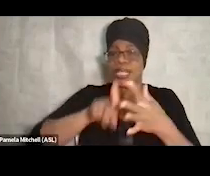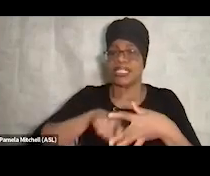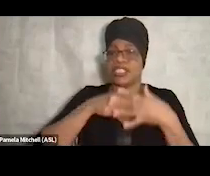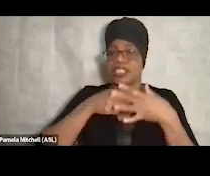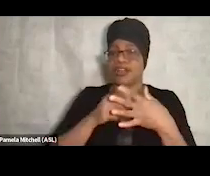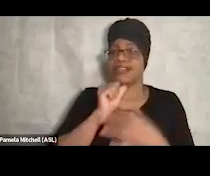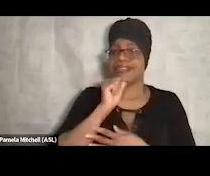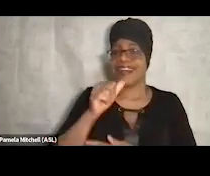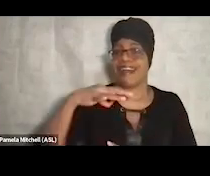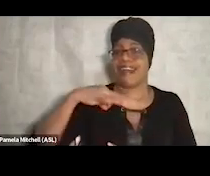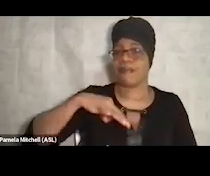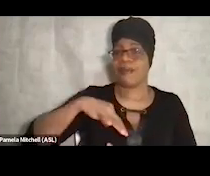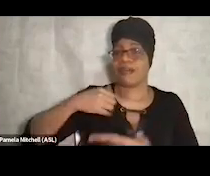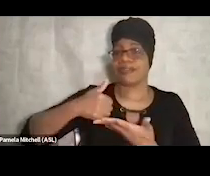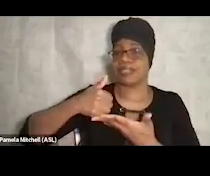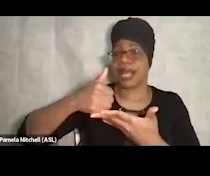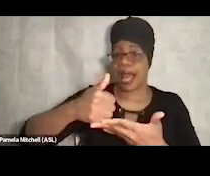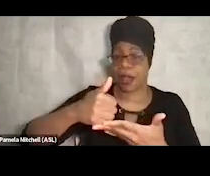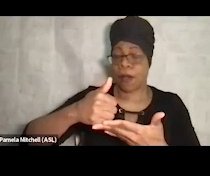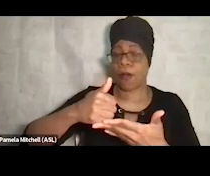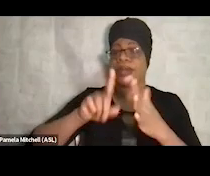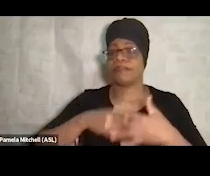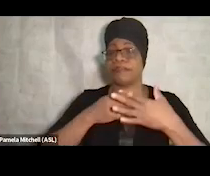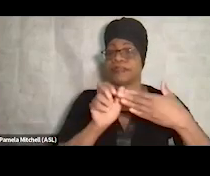to help take some leadership in the community,